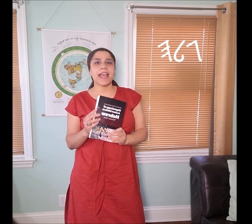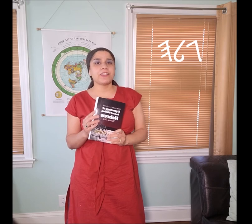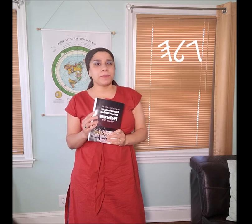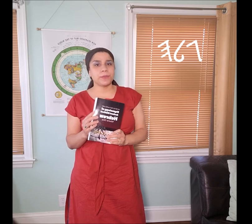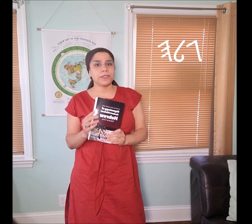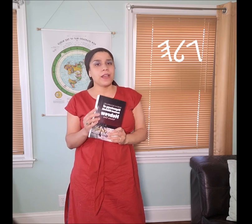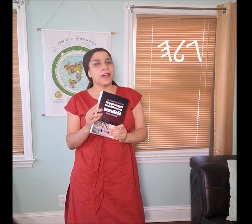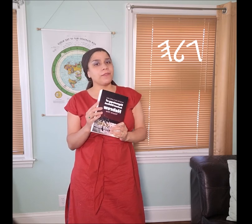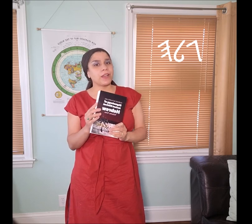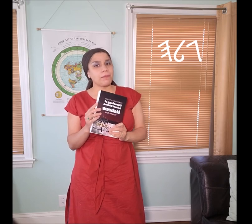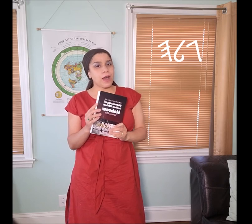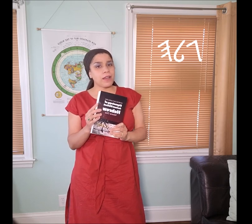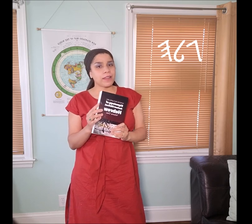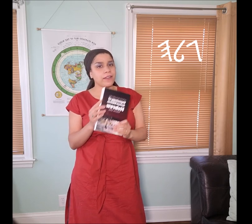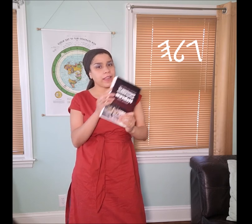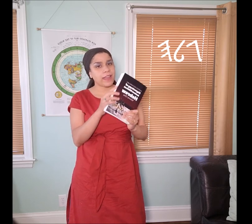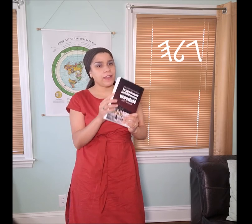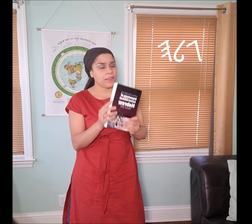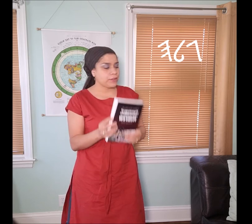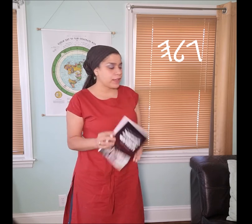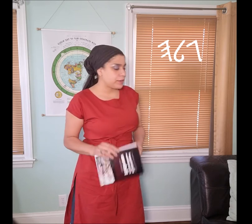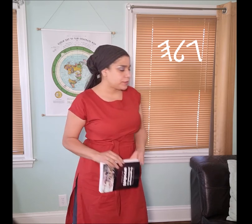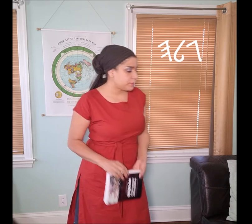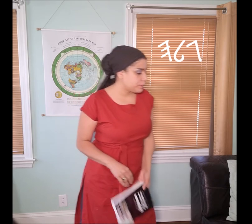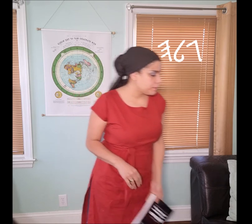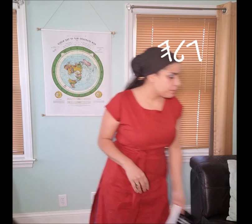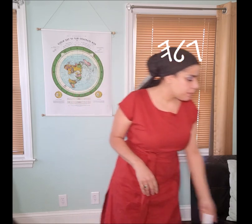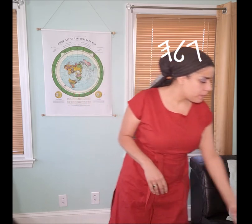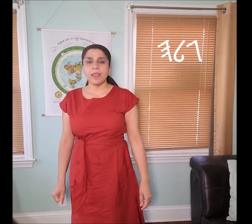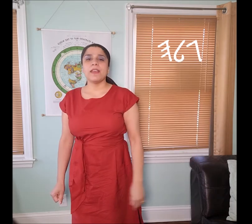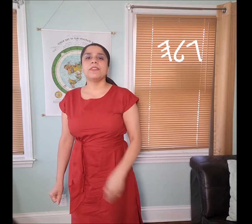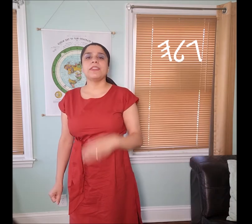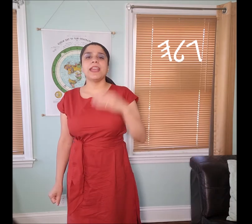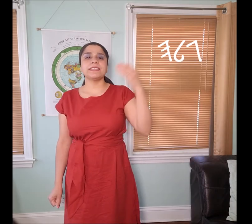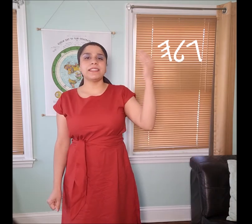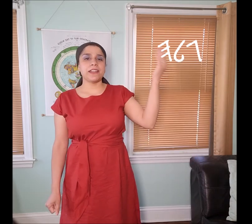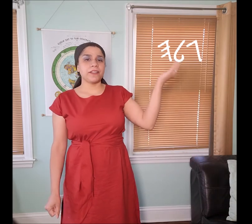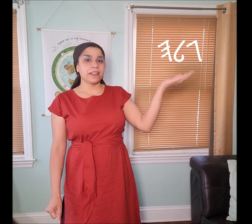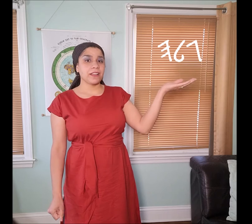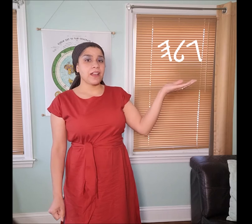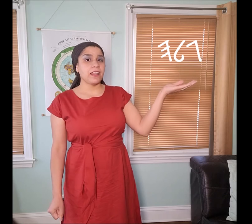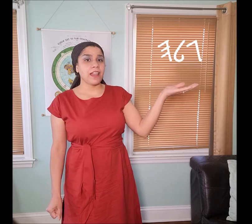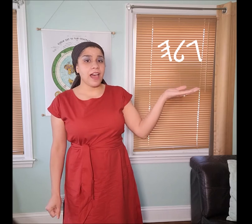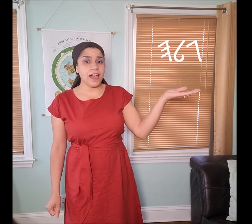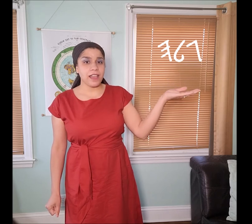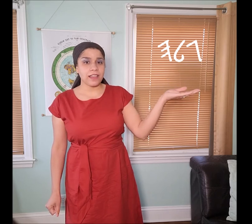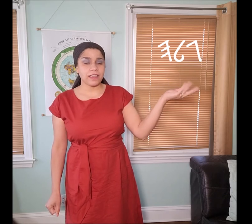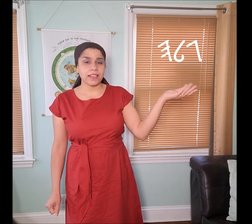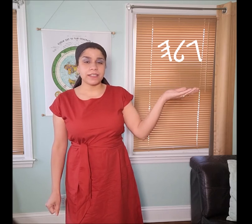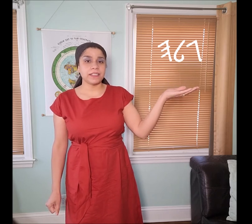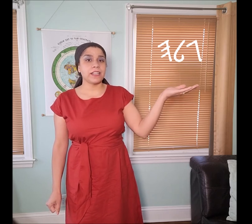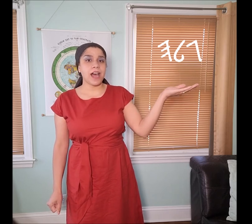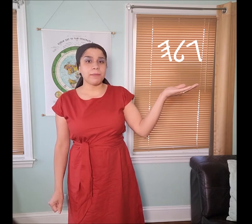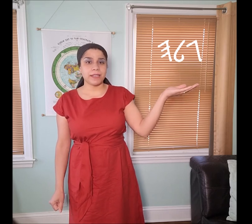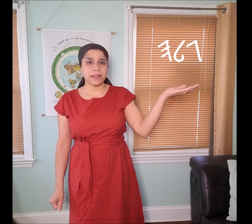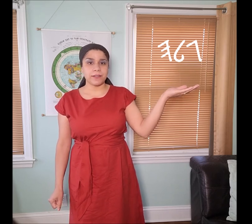attributes of the “gamal” symbol and other symbols. The next symbol in “𐤂 galah” is the “lamad” symbol.